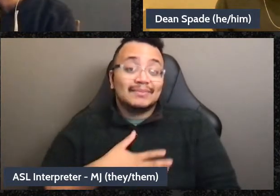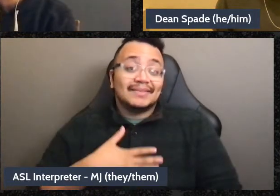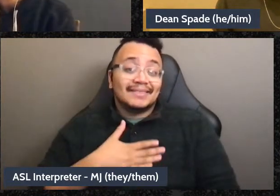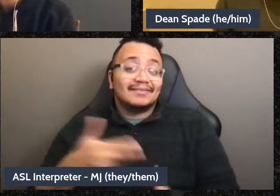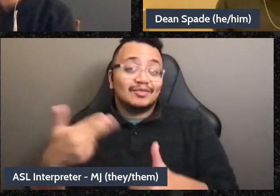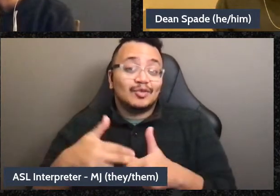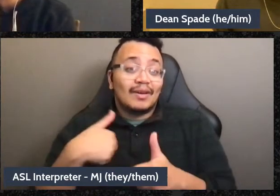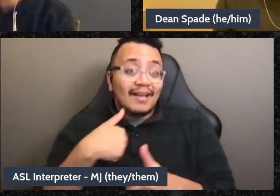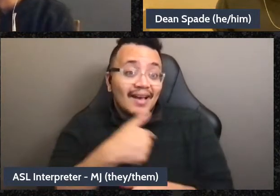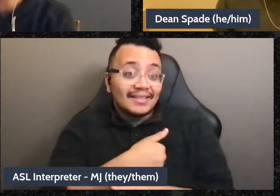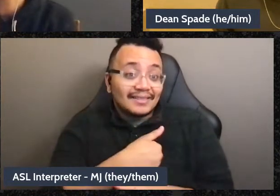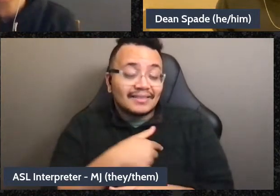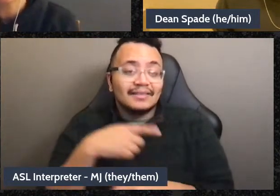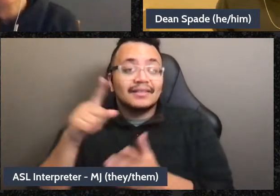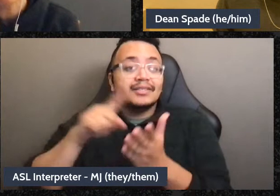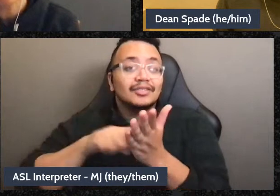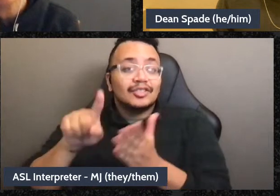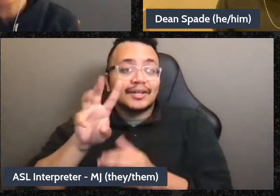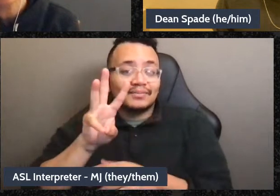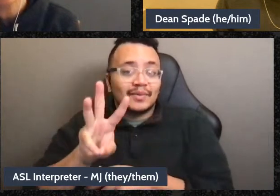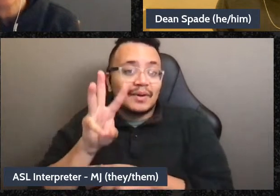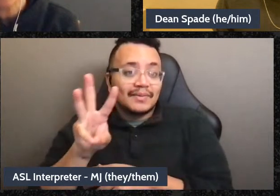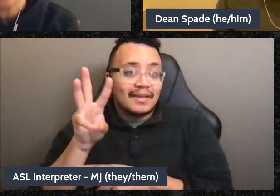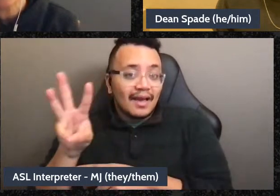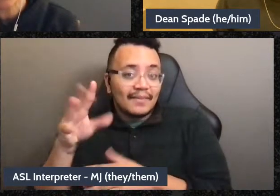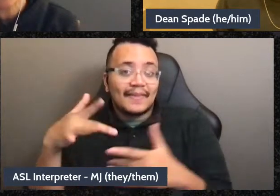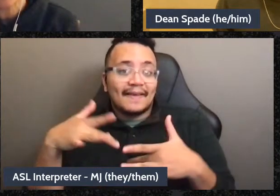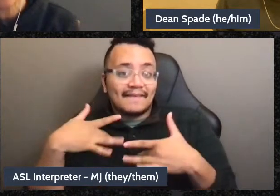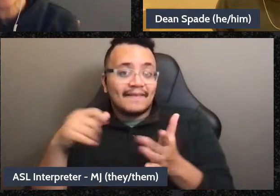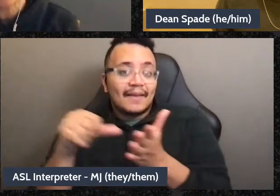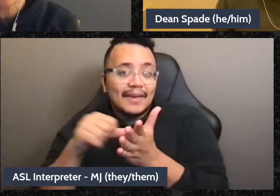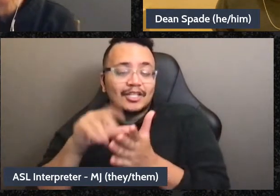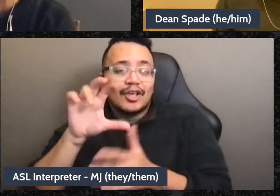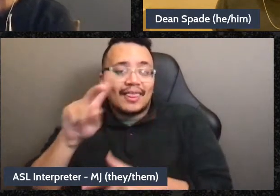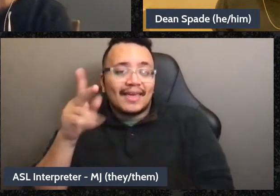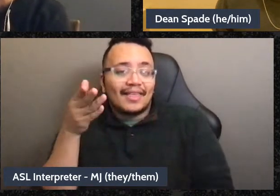go back to the event page you can find a link to sign up for that one